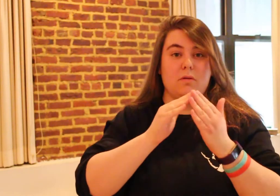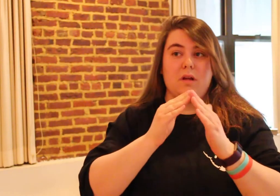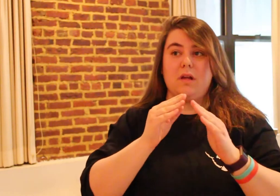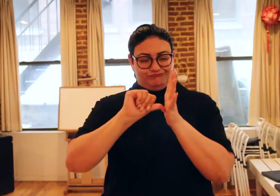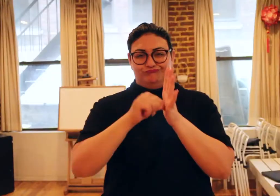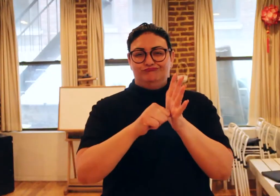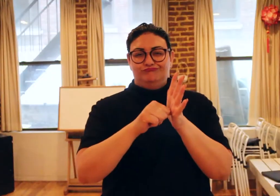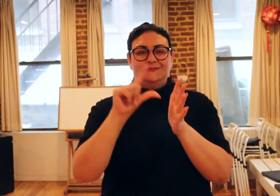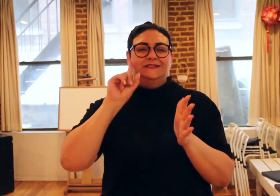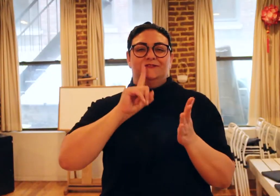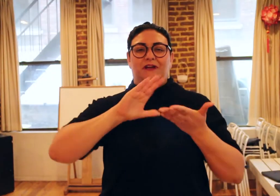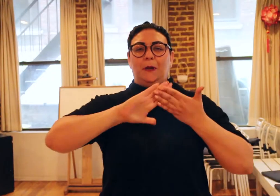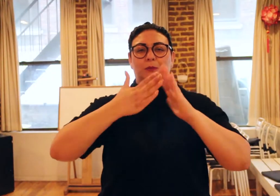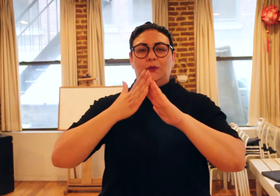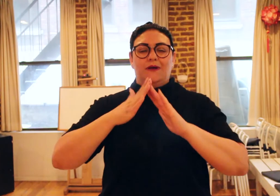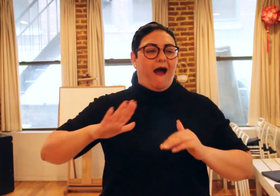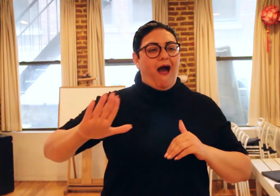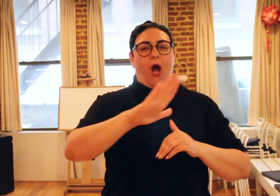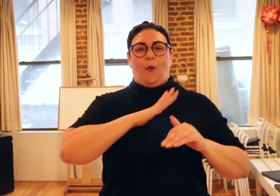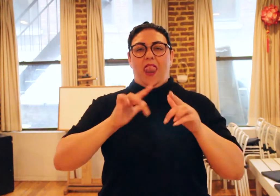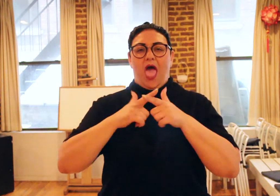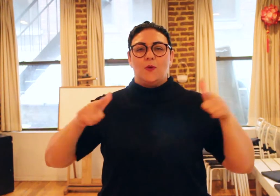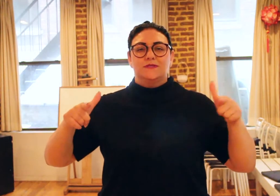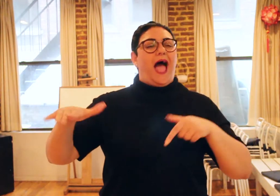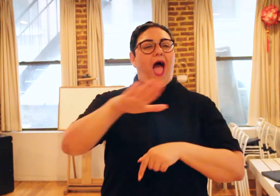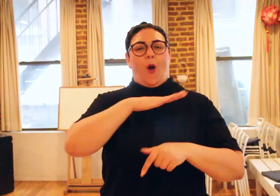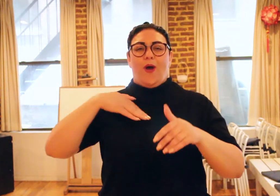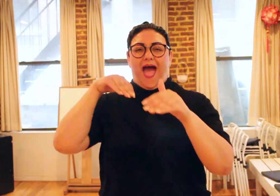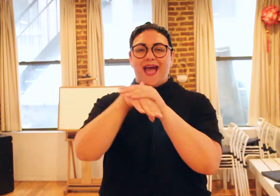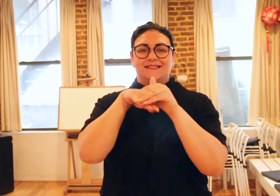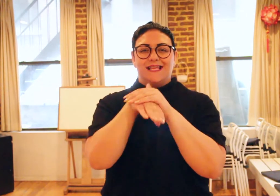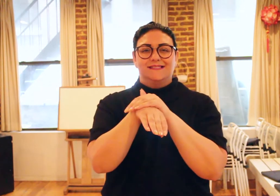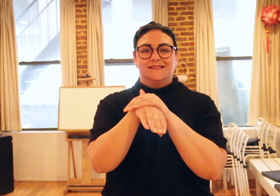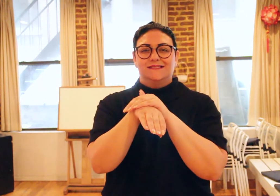To put emphasis on our community-- OUR language! OUR accessibility